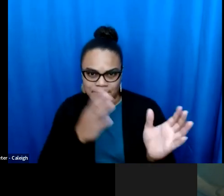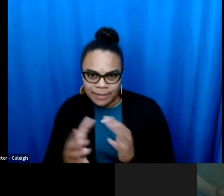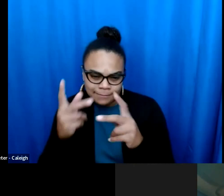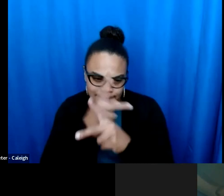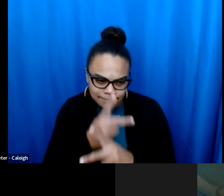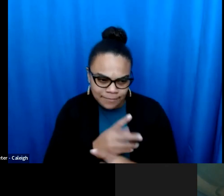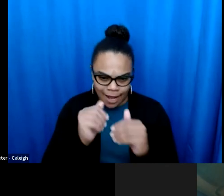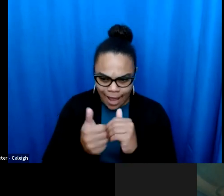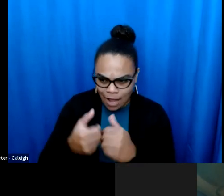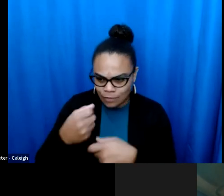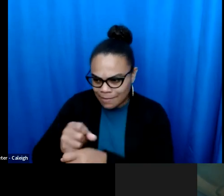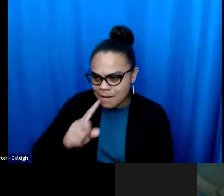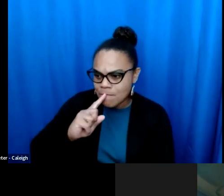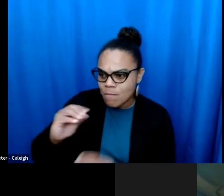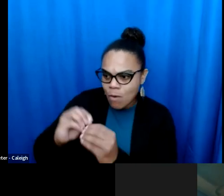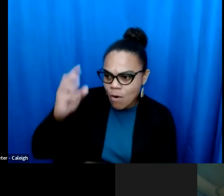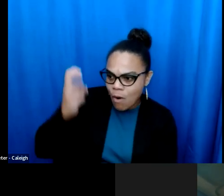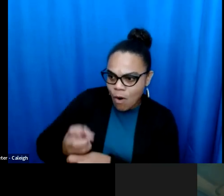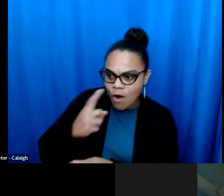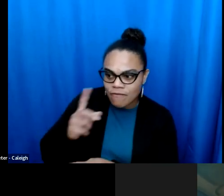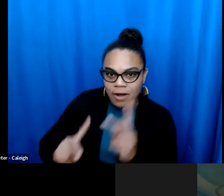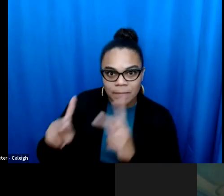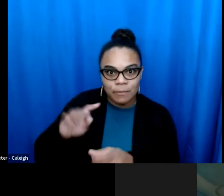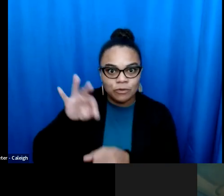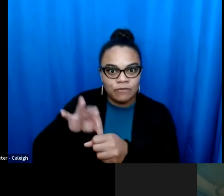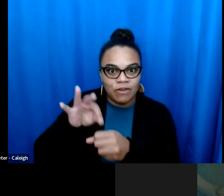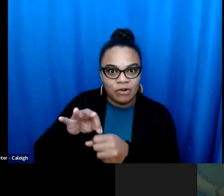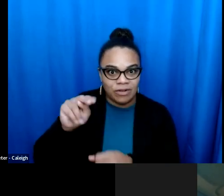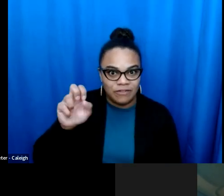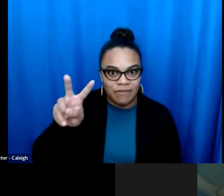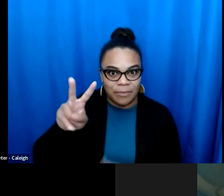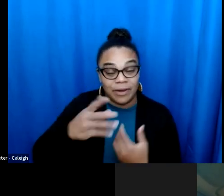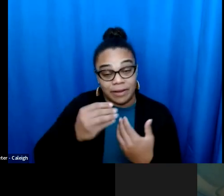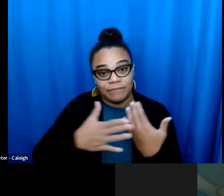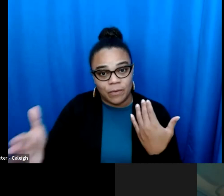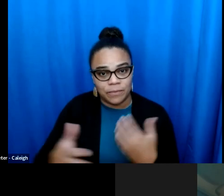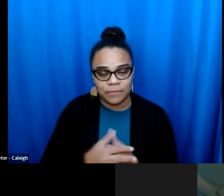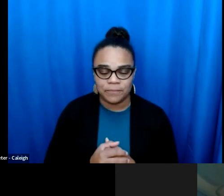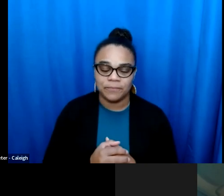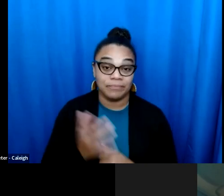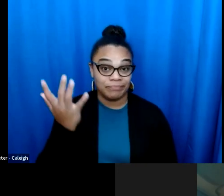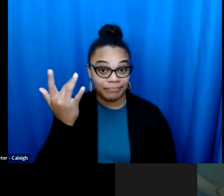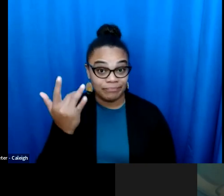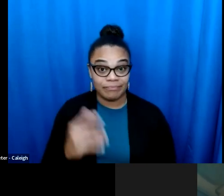that they don't like. And so already they are scheming and plotting ways to make it harder They don't like, and so already they are scheming and plotting ways to make it harder for to participate in the elections in November, and moving forward.